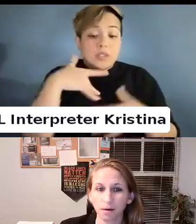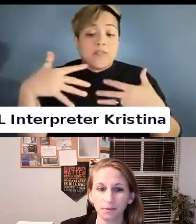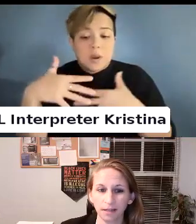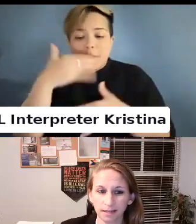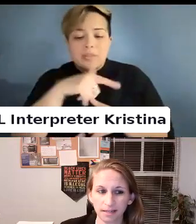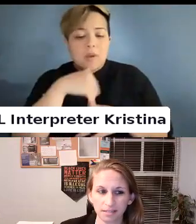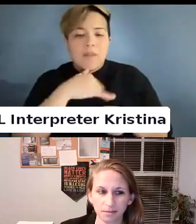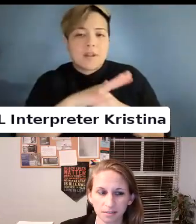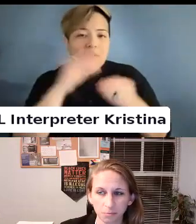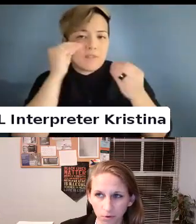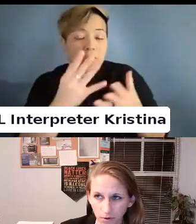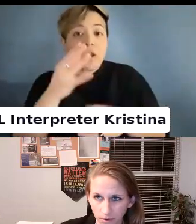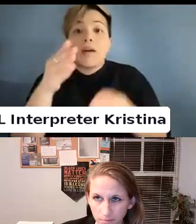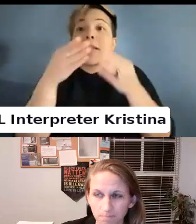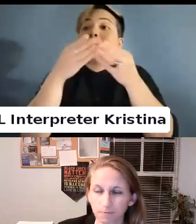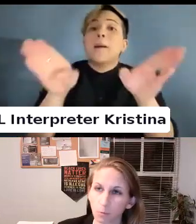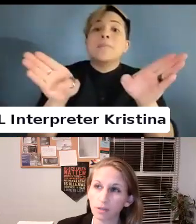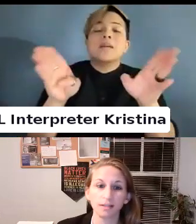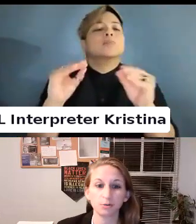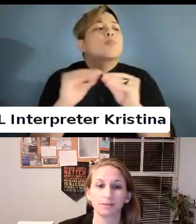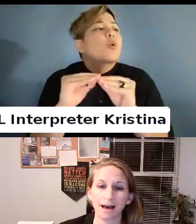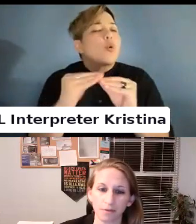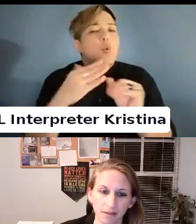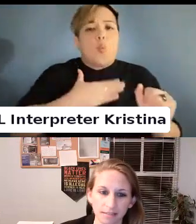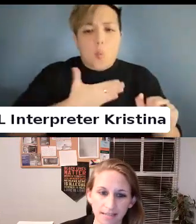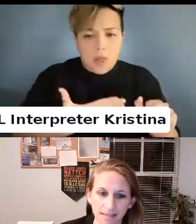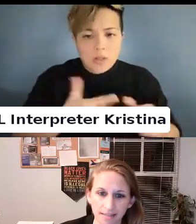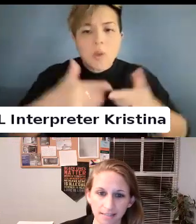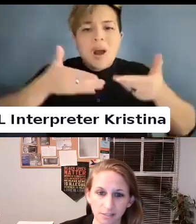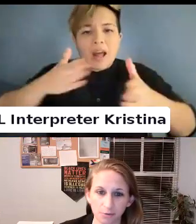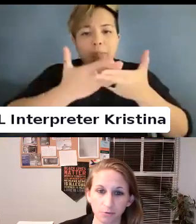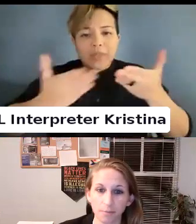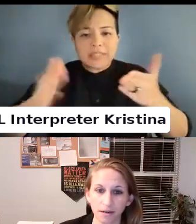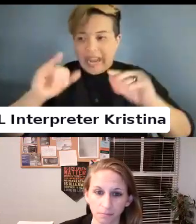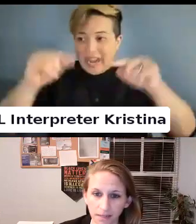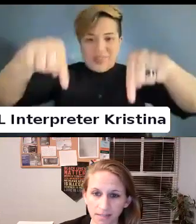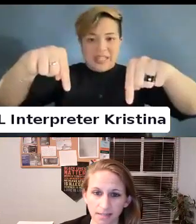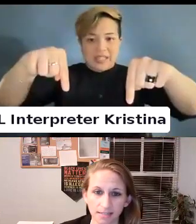The public is more willing to allow things like this to remain in place.